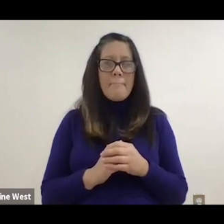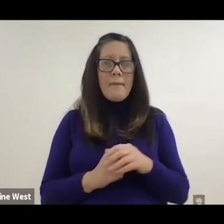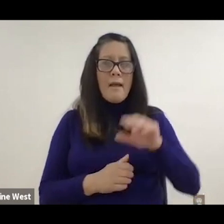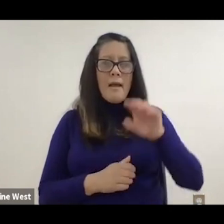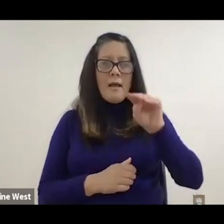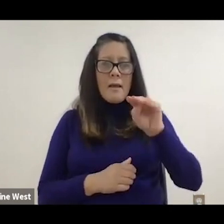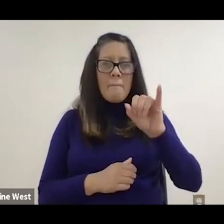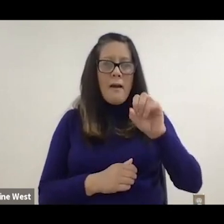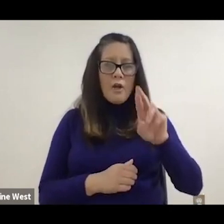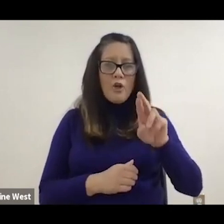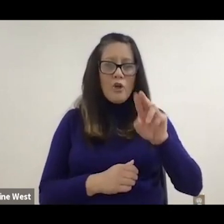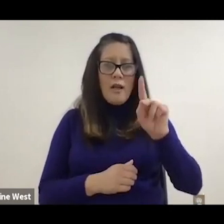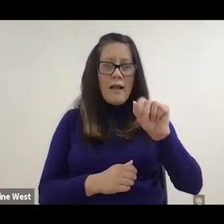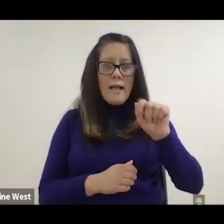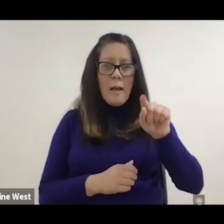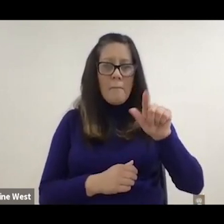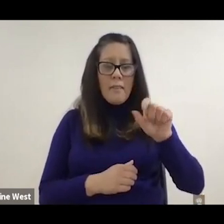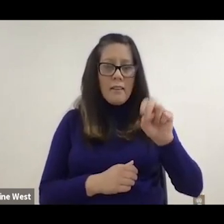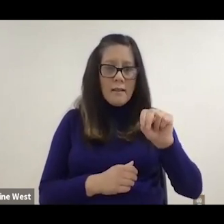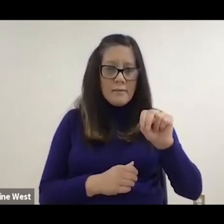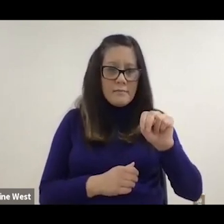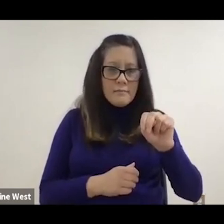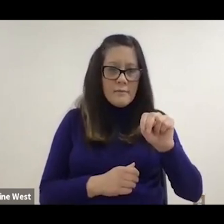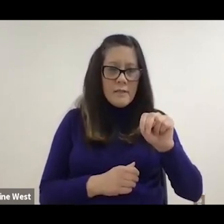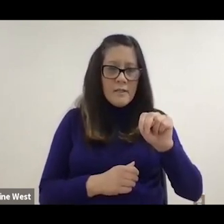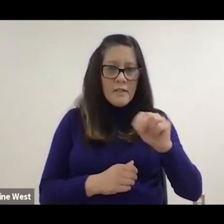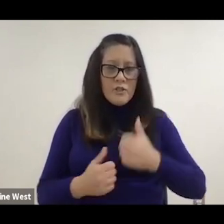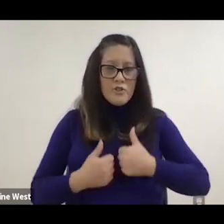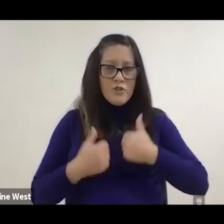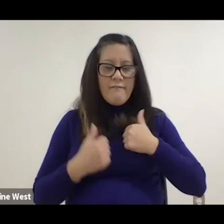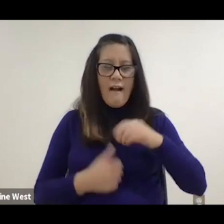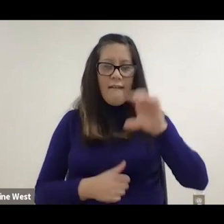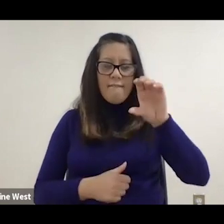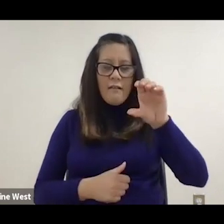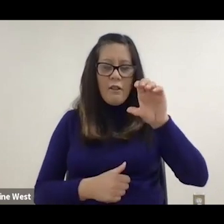and that's the Myer Kaplan survival curve analysis. And what's interesting is there's